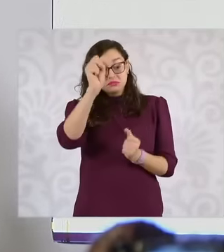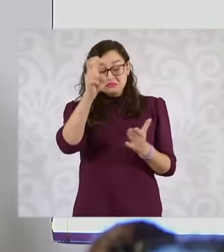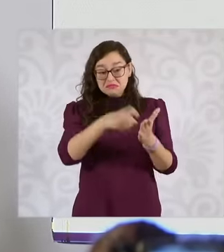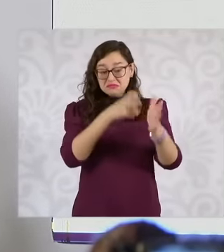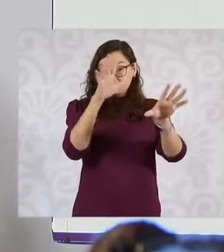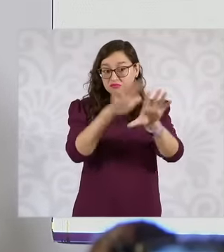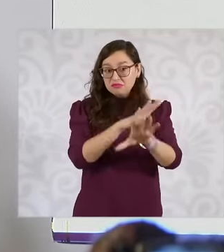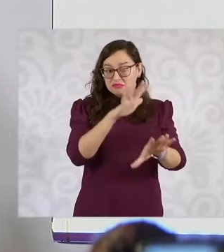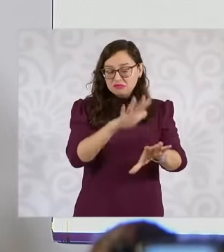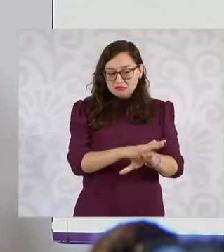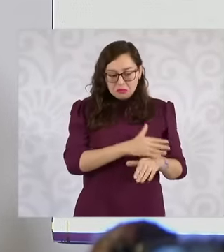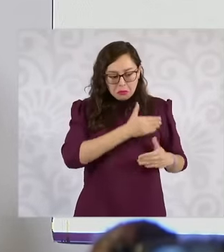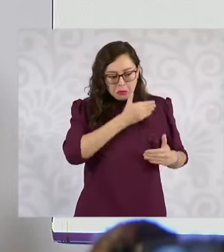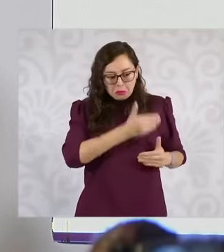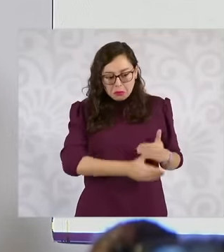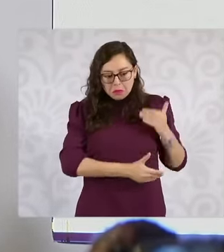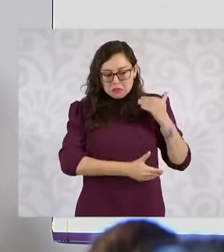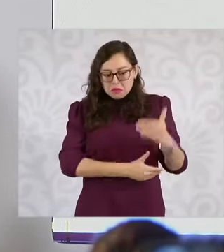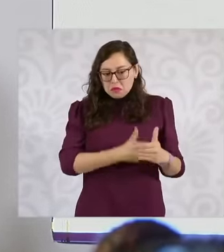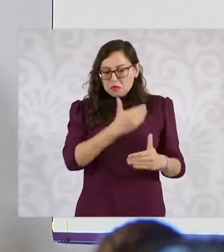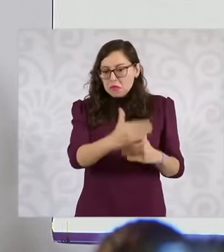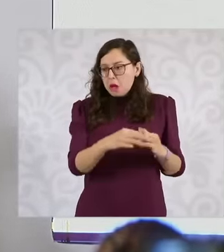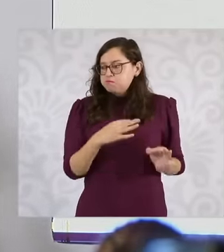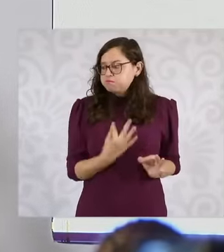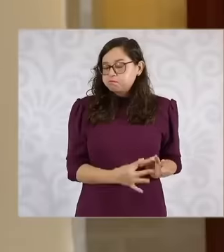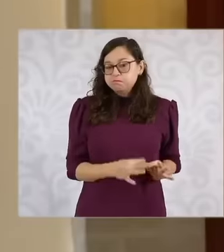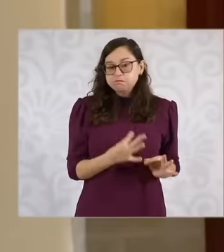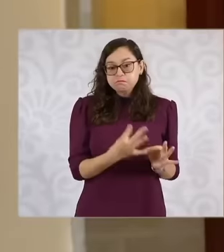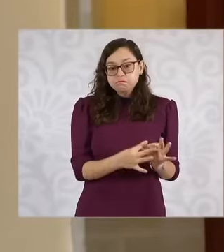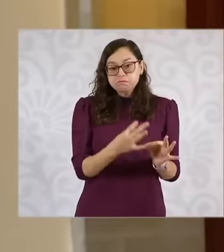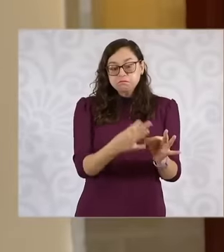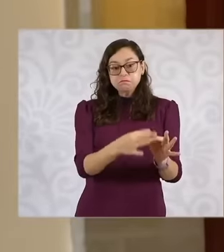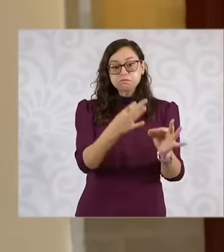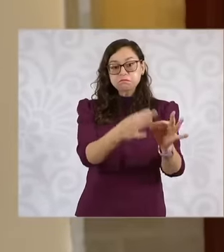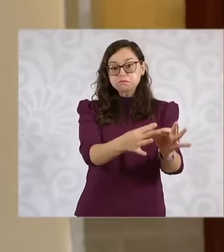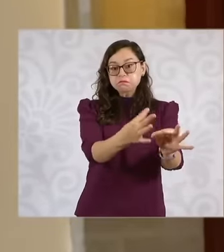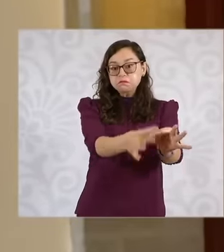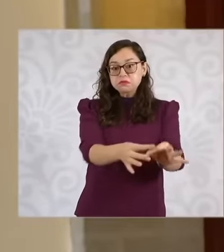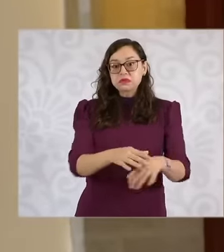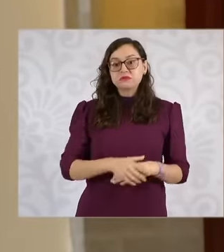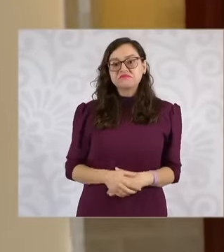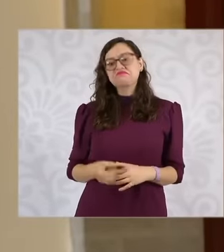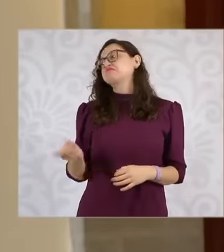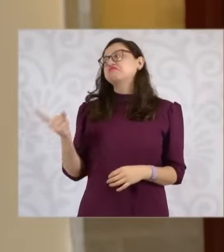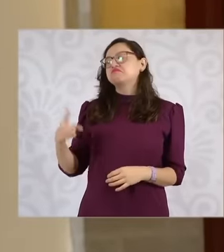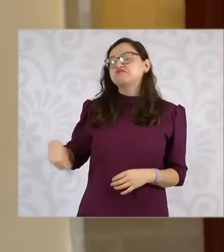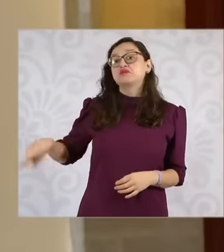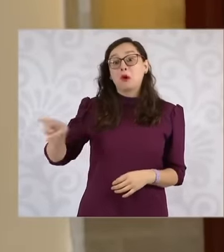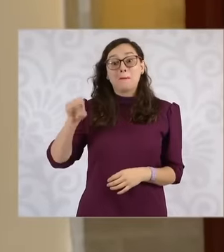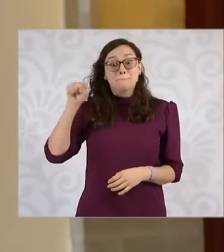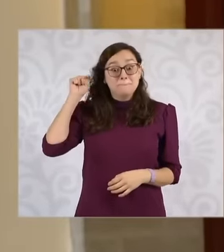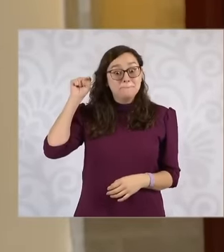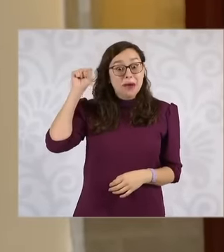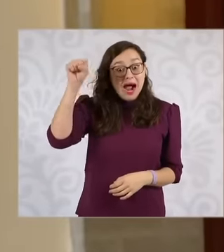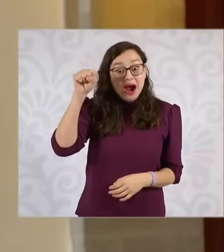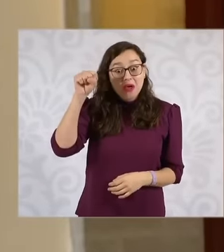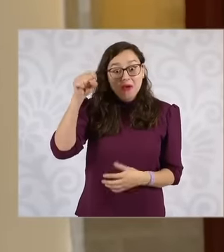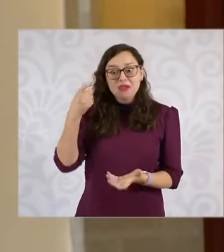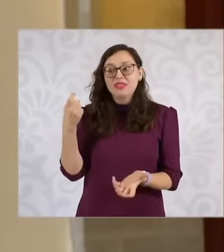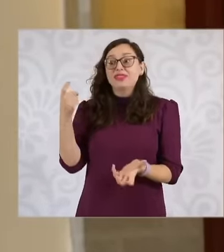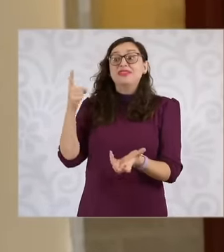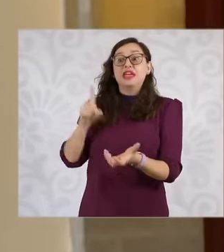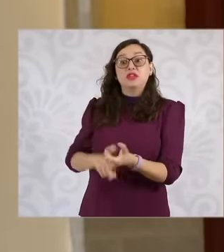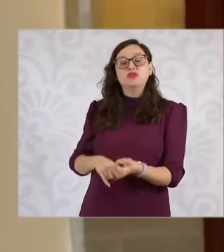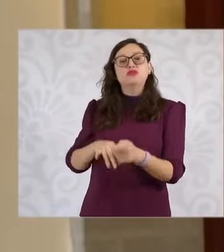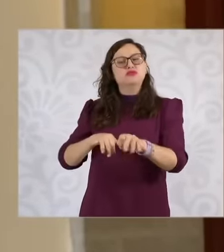unconstitutionality procedures have been presented